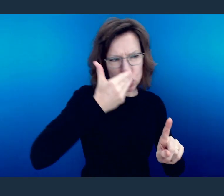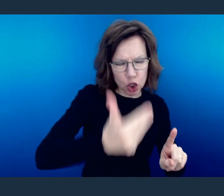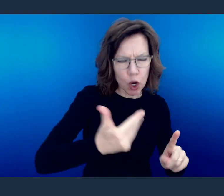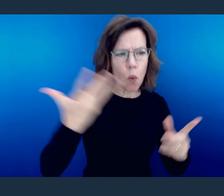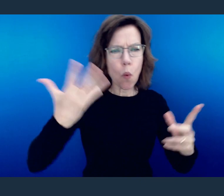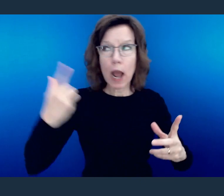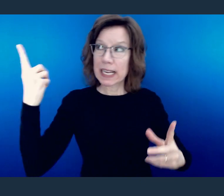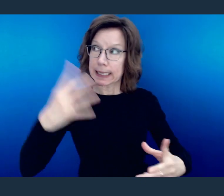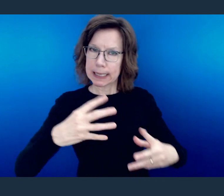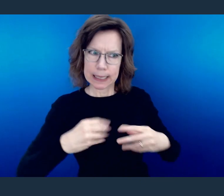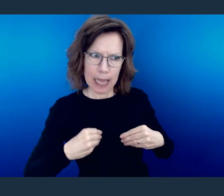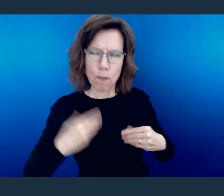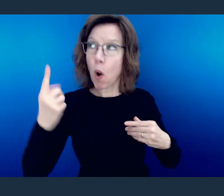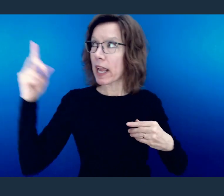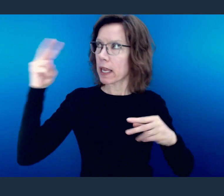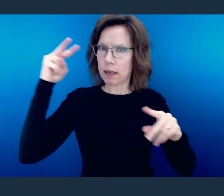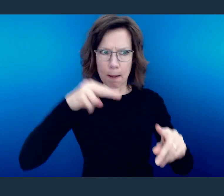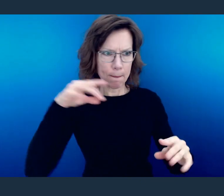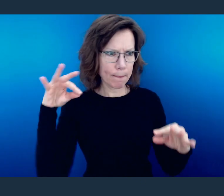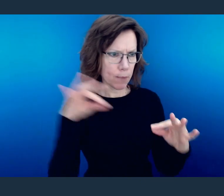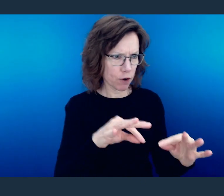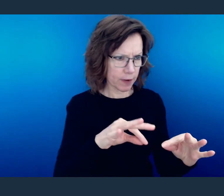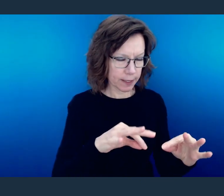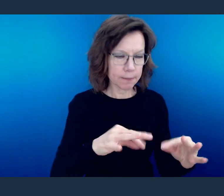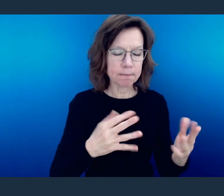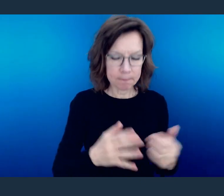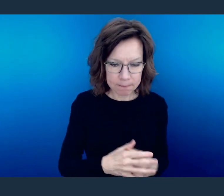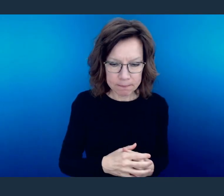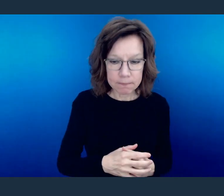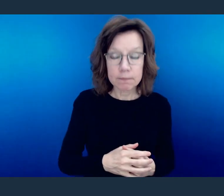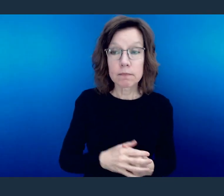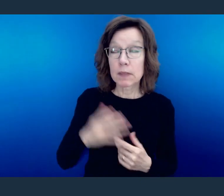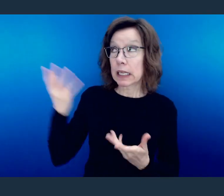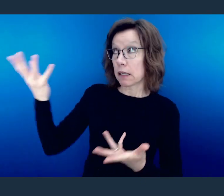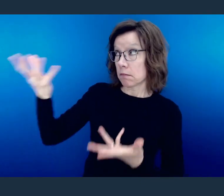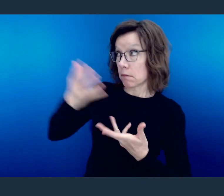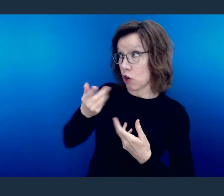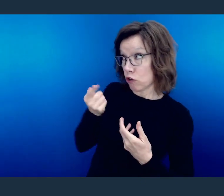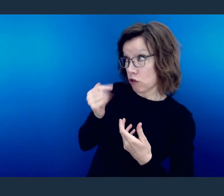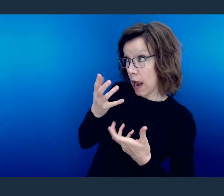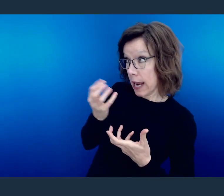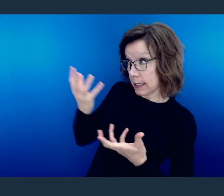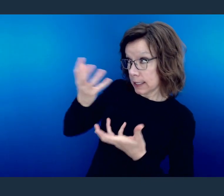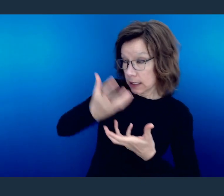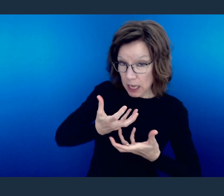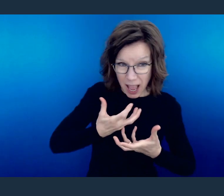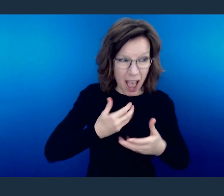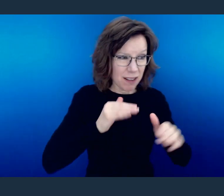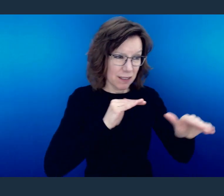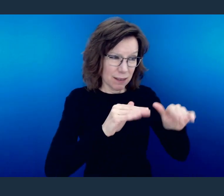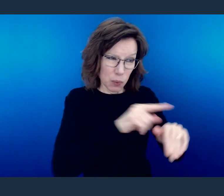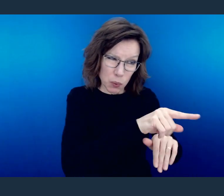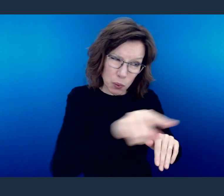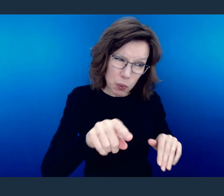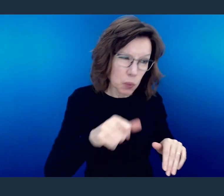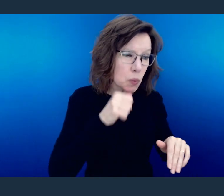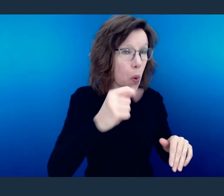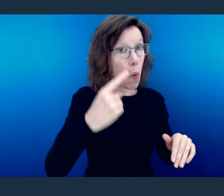For by the grace given to me I say to everyone among you not to think of himself more highly